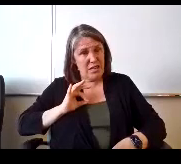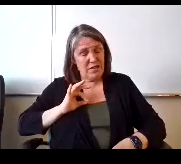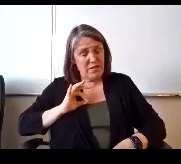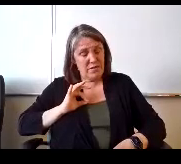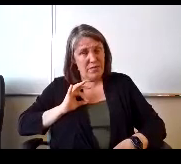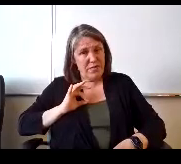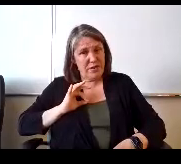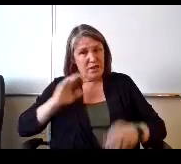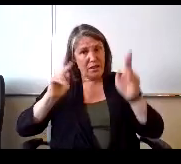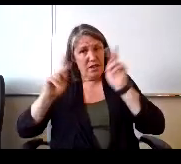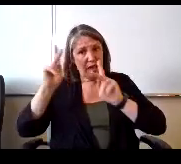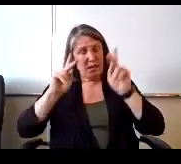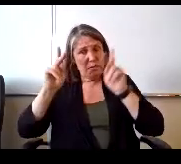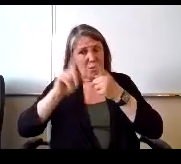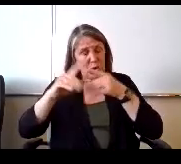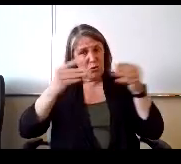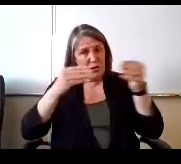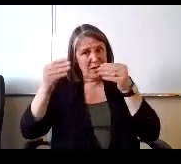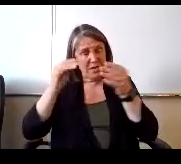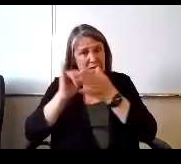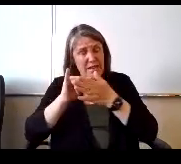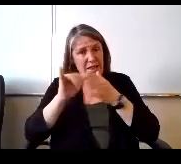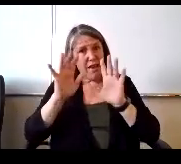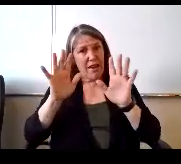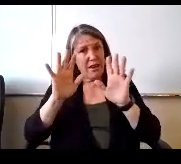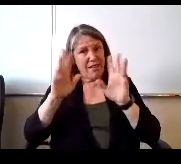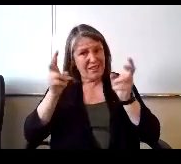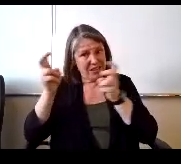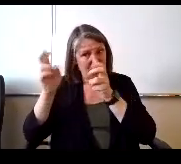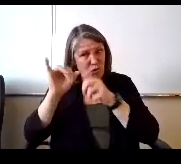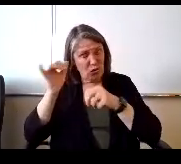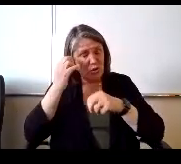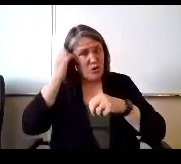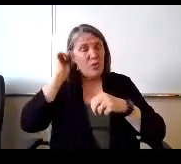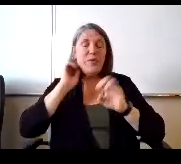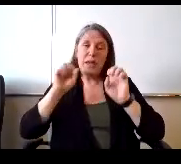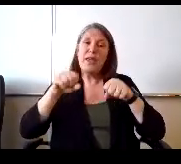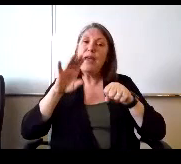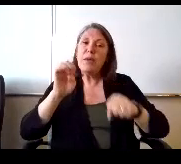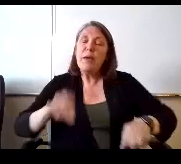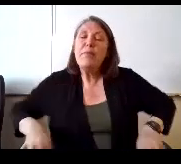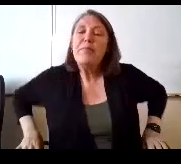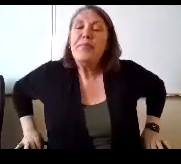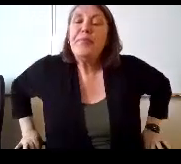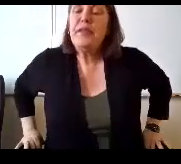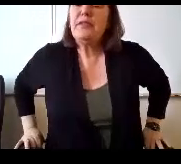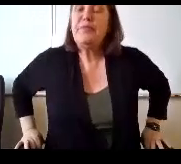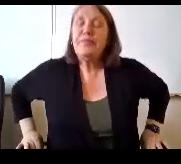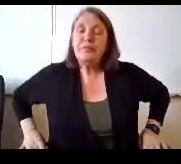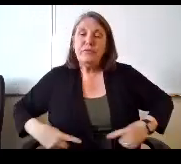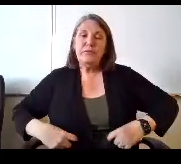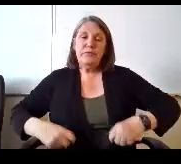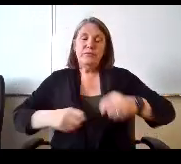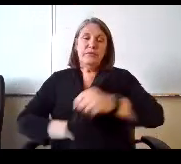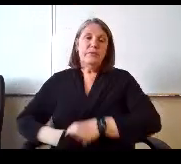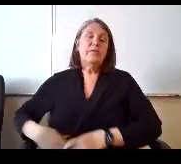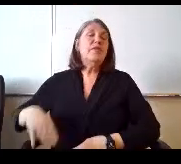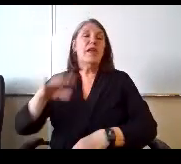People to facilitate that an issue for us. Also it can be. Let Belinda did a lot of begging.